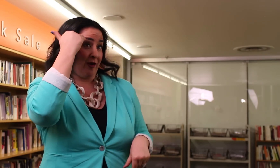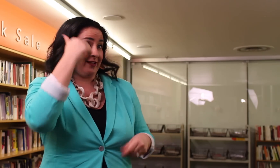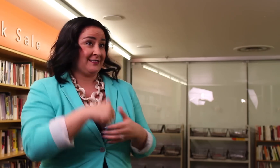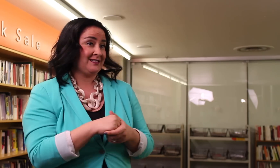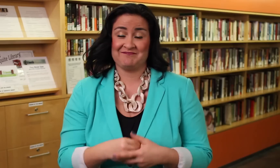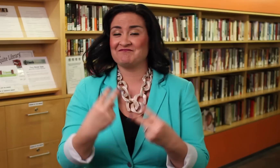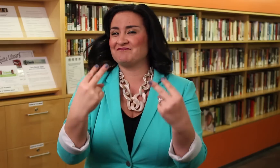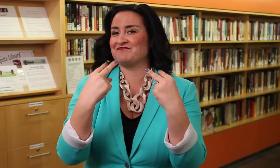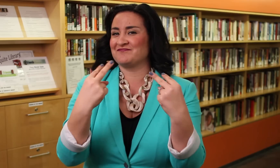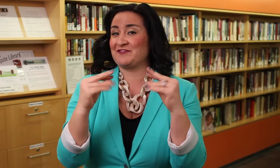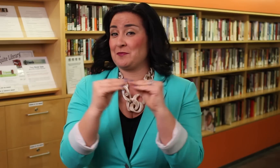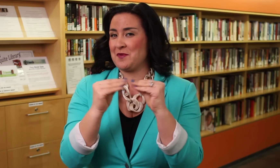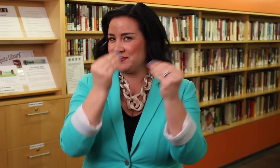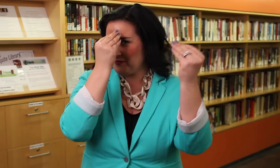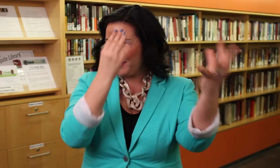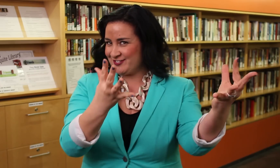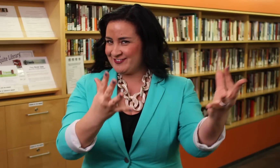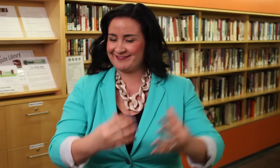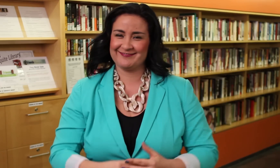Stay tuned for more information.